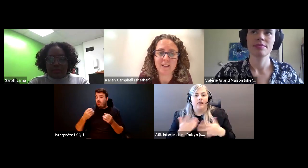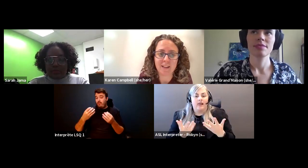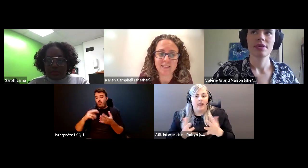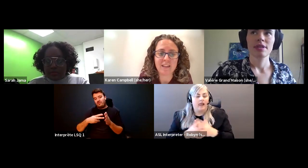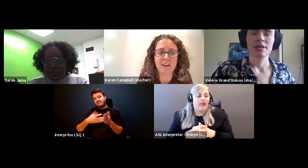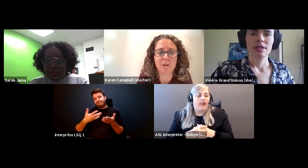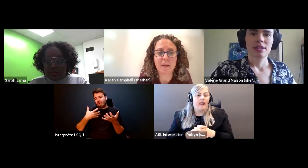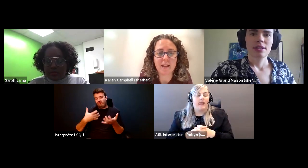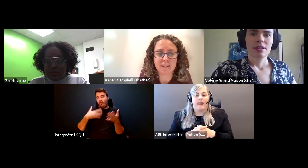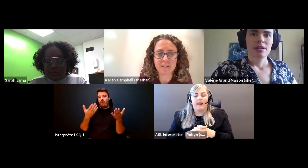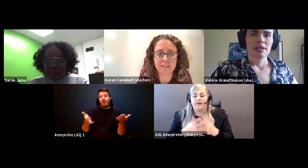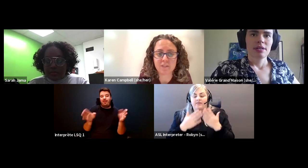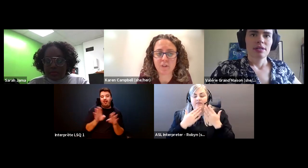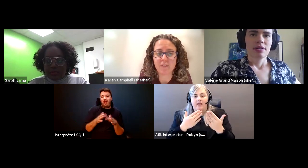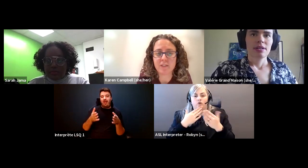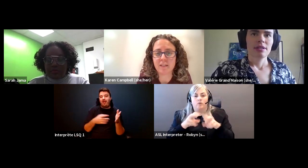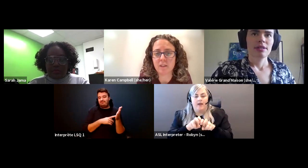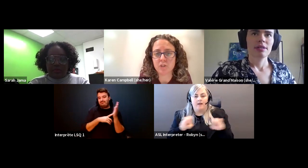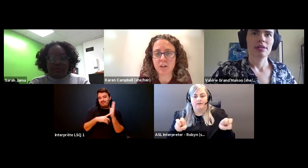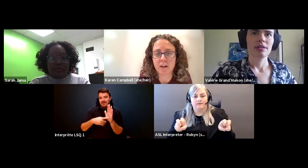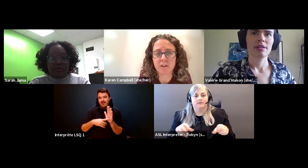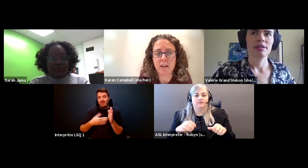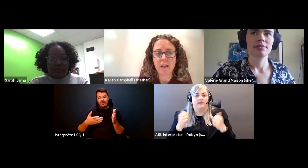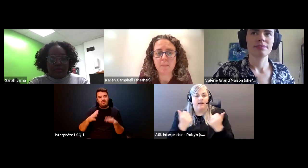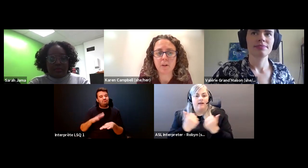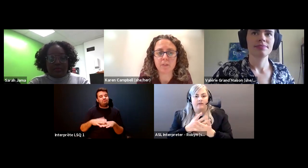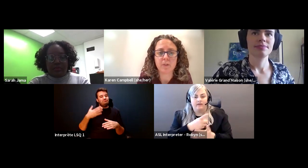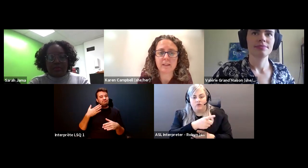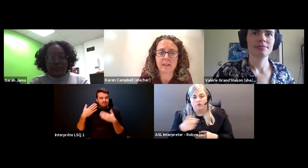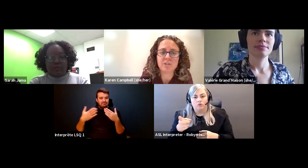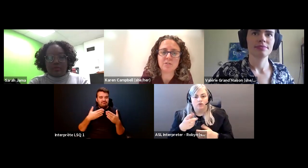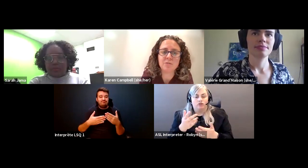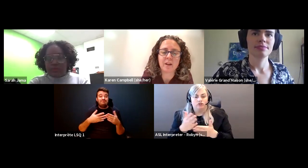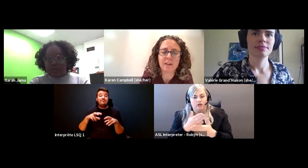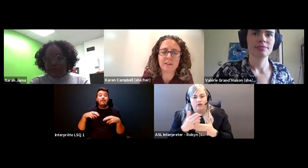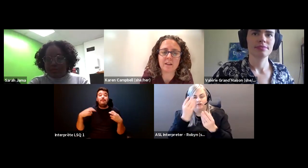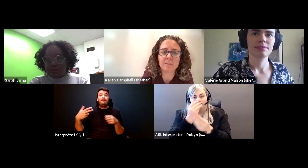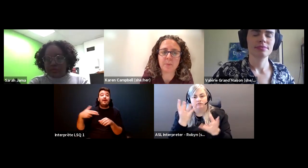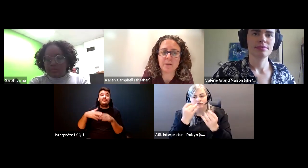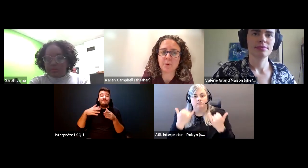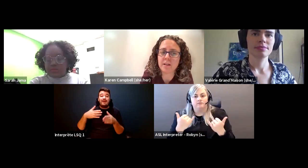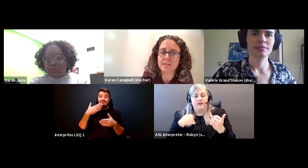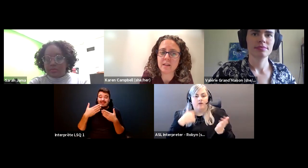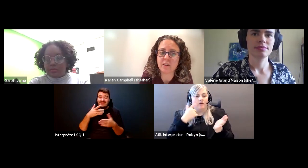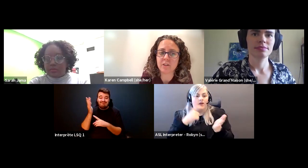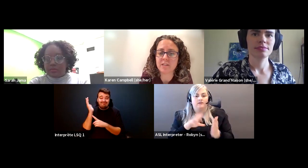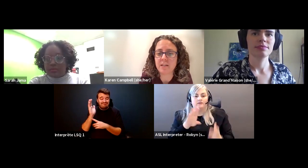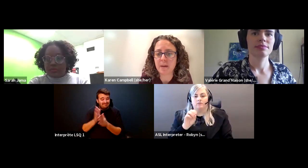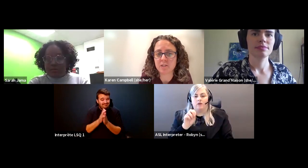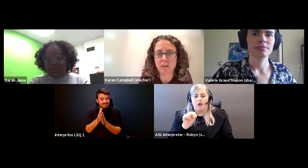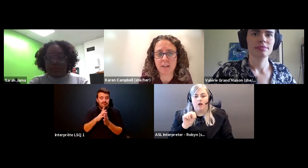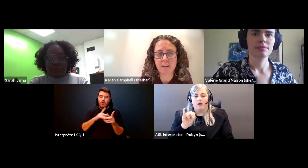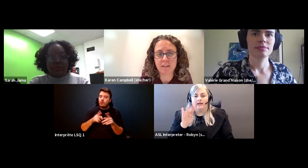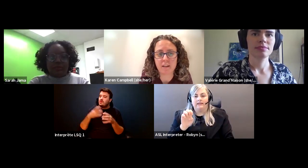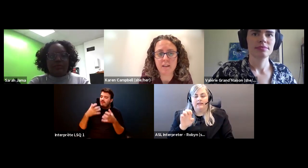Karen Campbell (she/her): again thanking our panelists for everything that you've shared but also i'd like to recognize bonnie Braden and her team at dawn Canada.